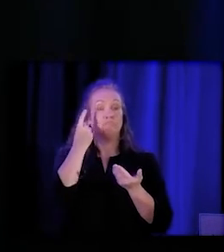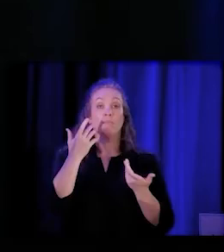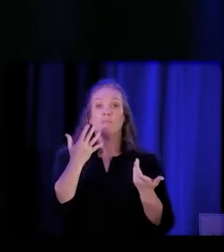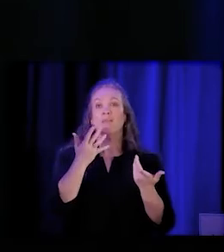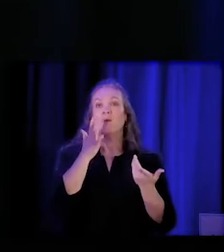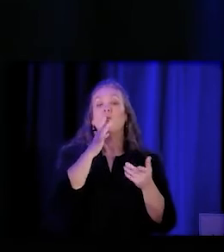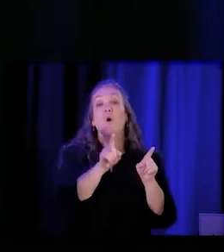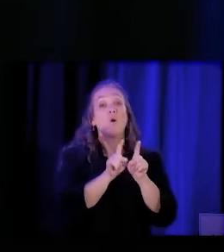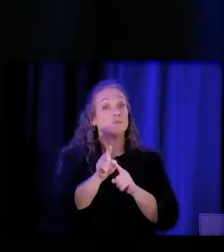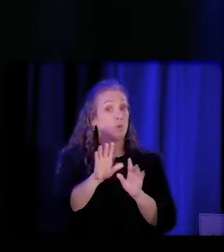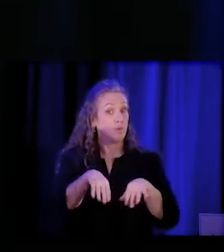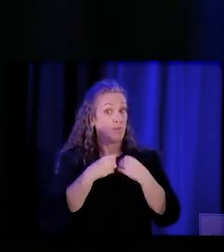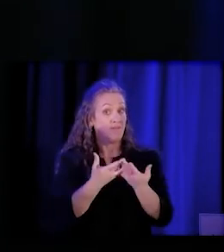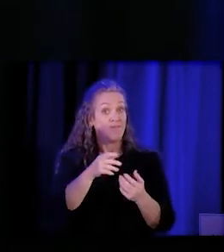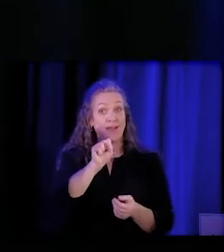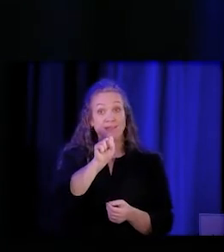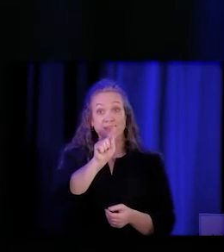because you have to pay people for their time.